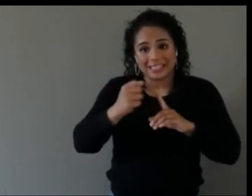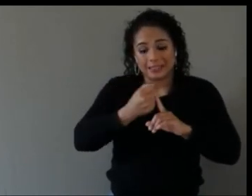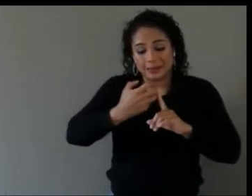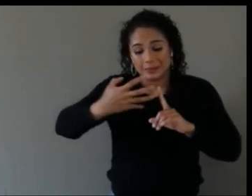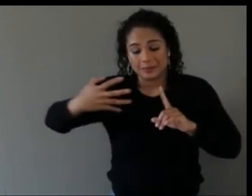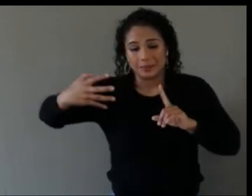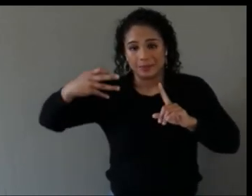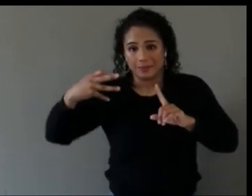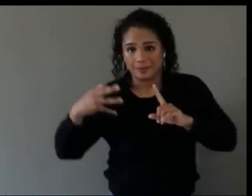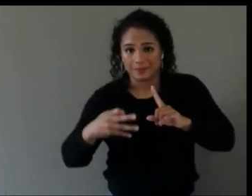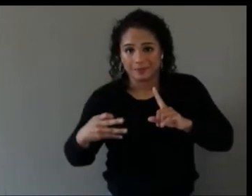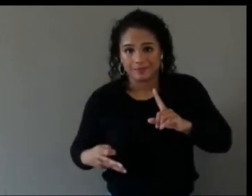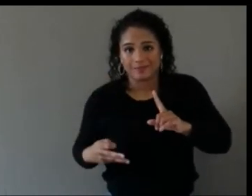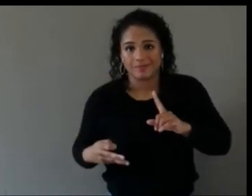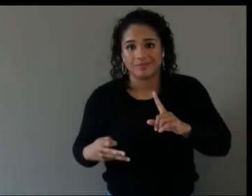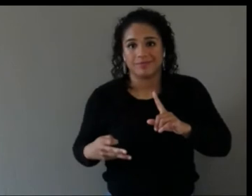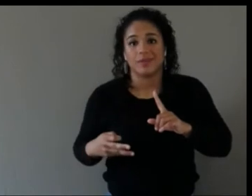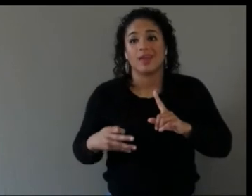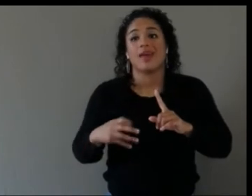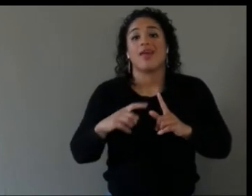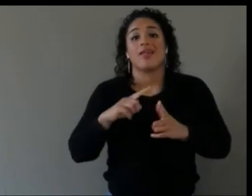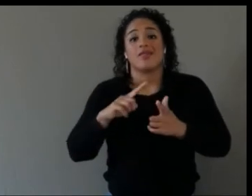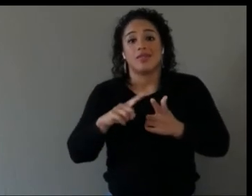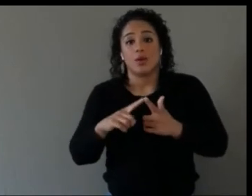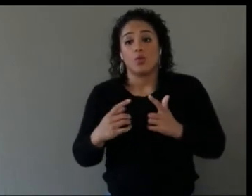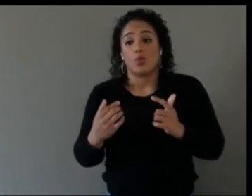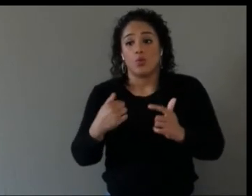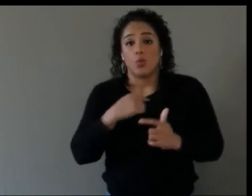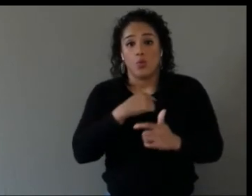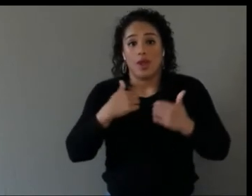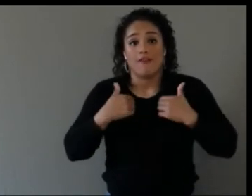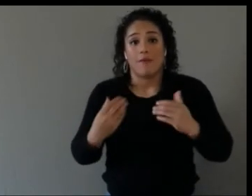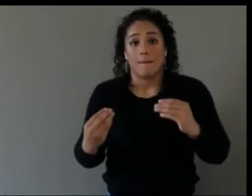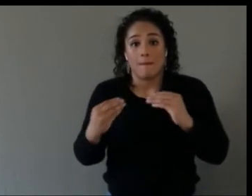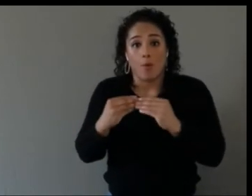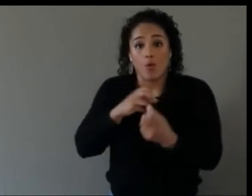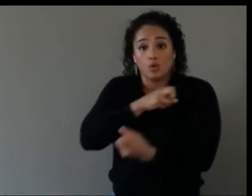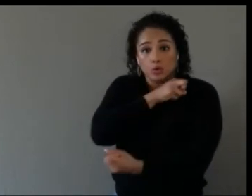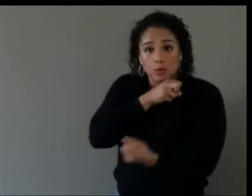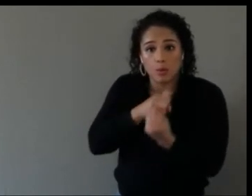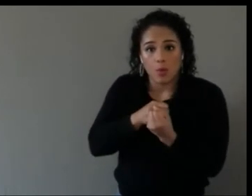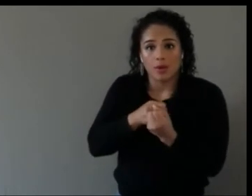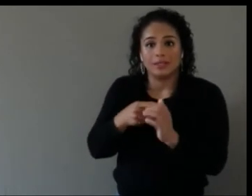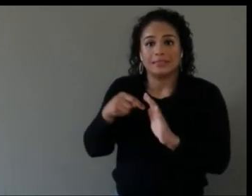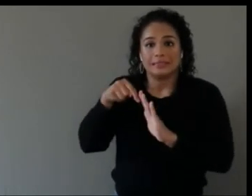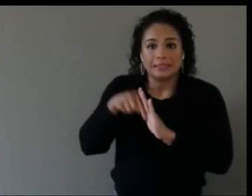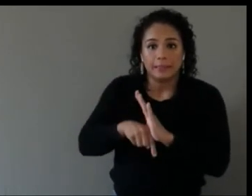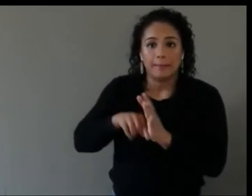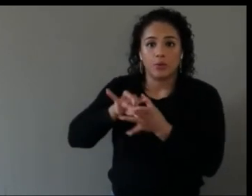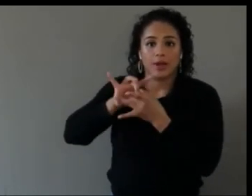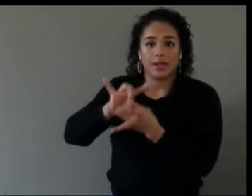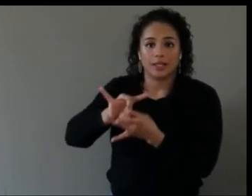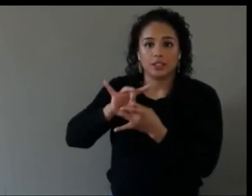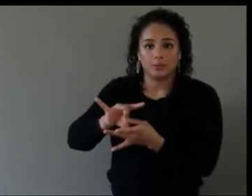support and deeper engagement. I can add a little bit to that as well.